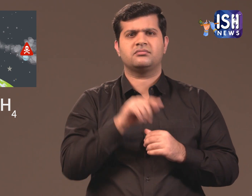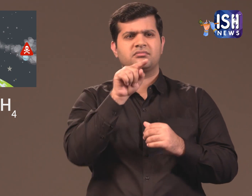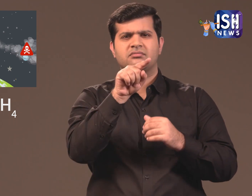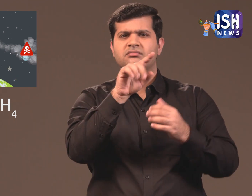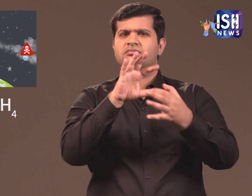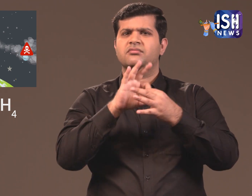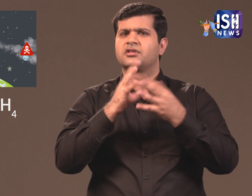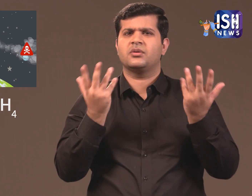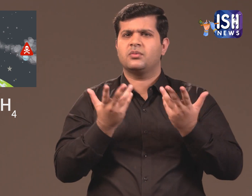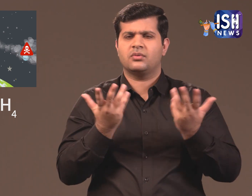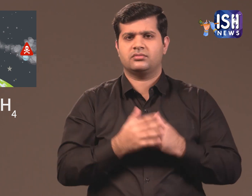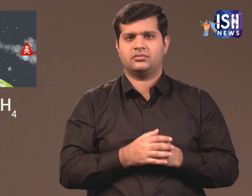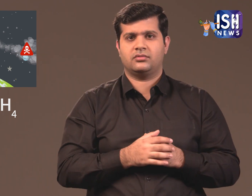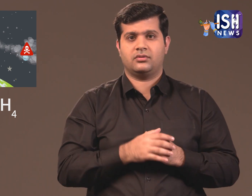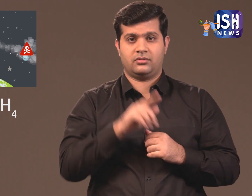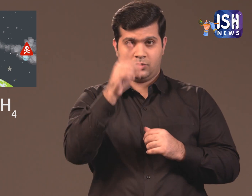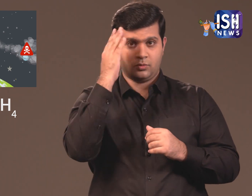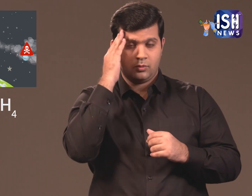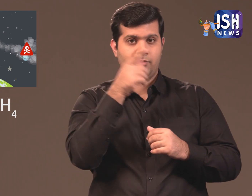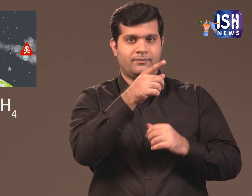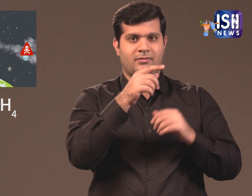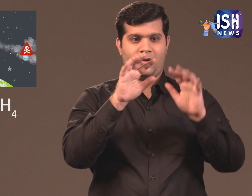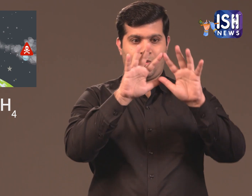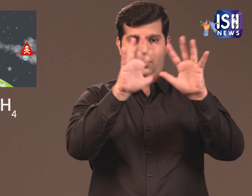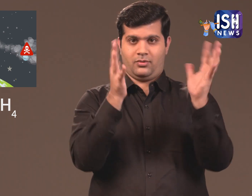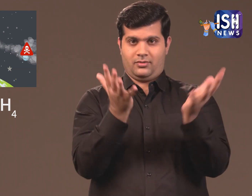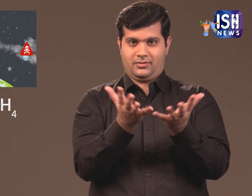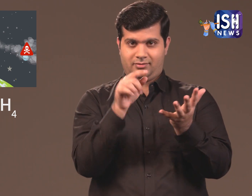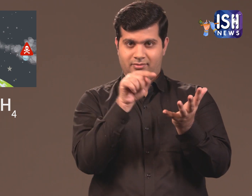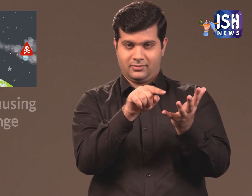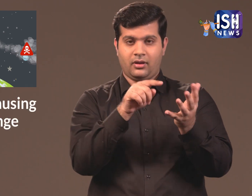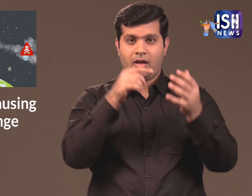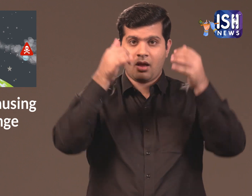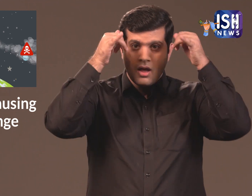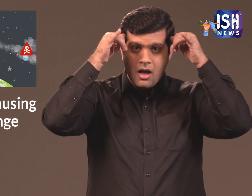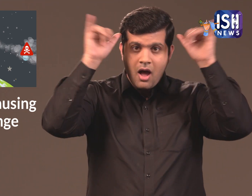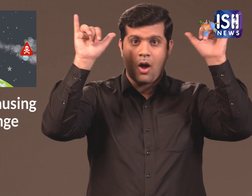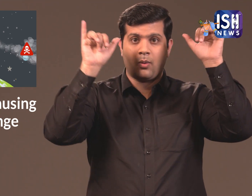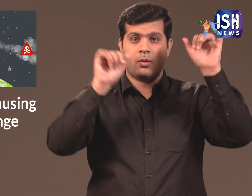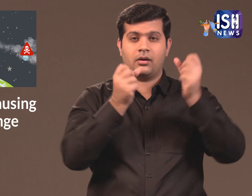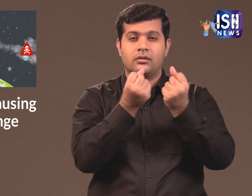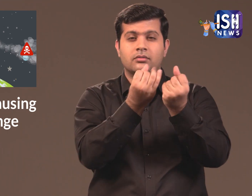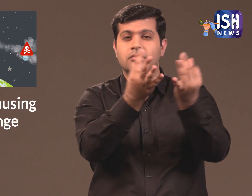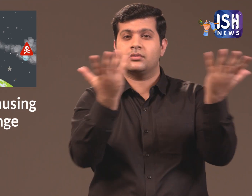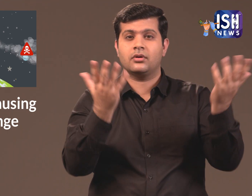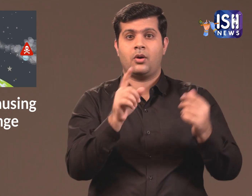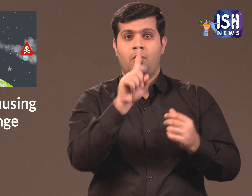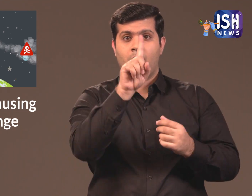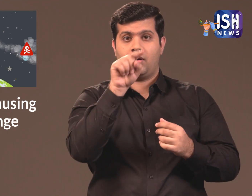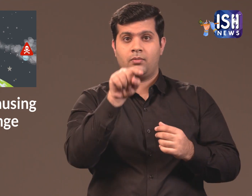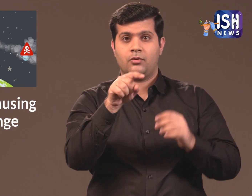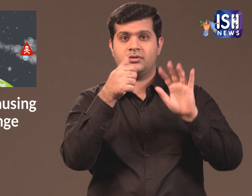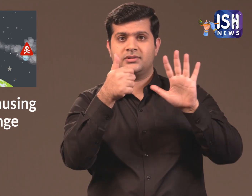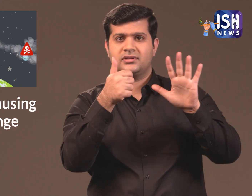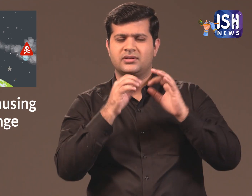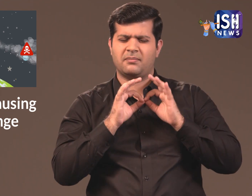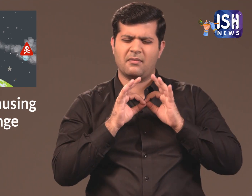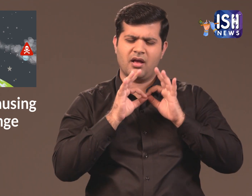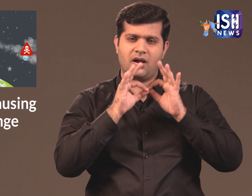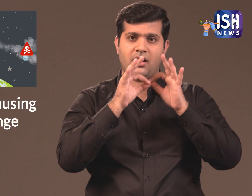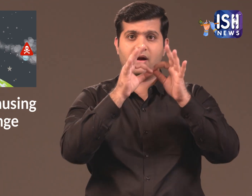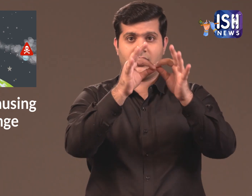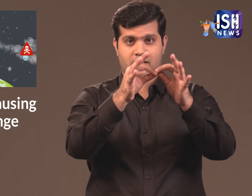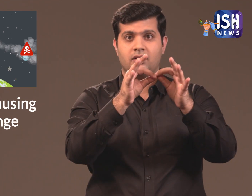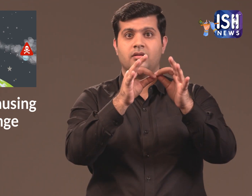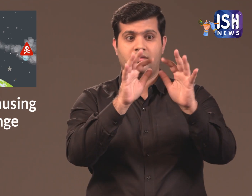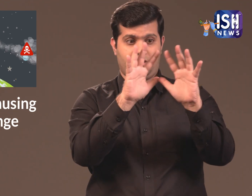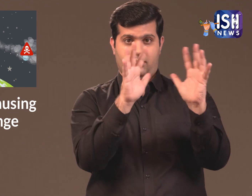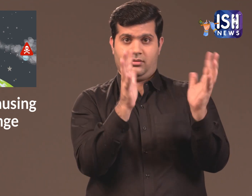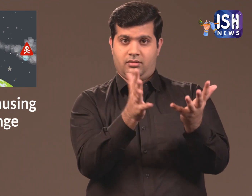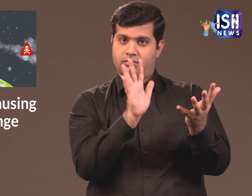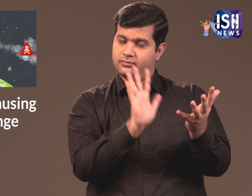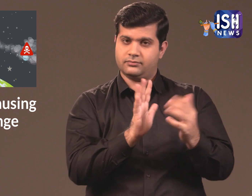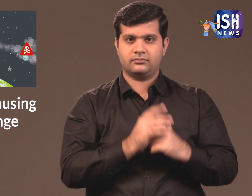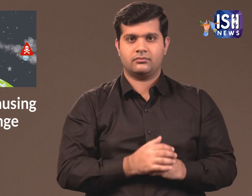Do you know in the world there are 1.6 billion cows.